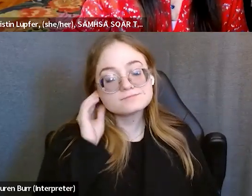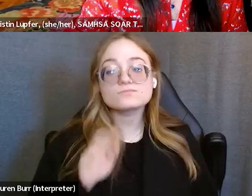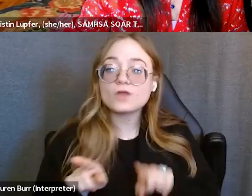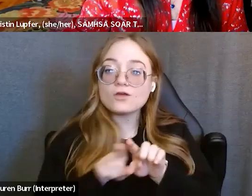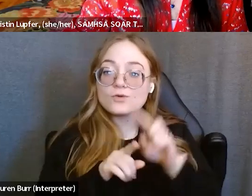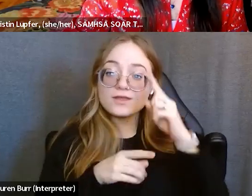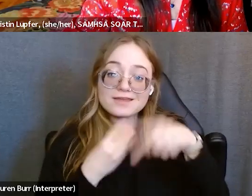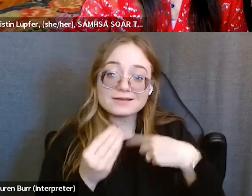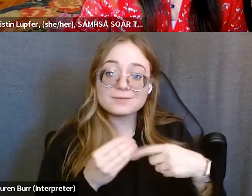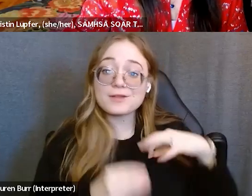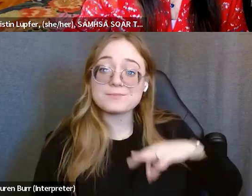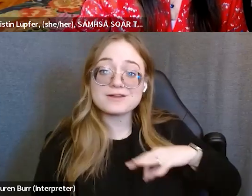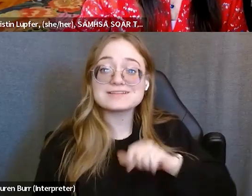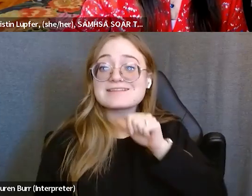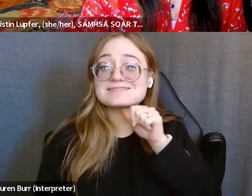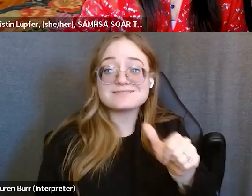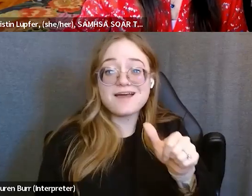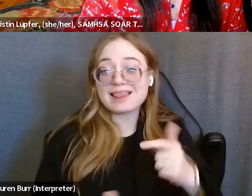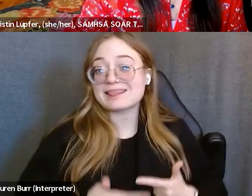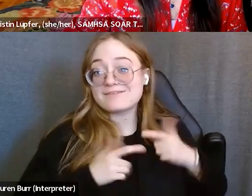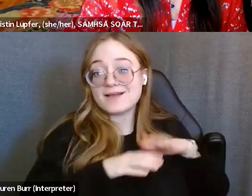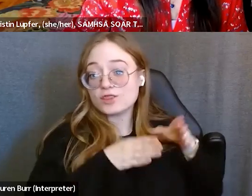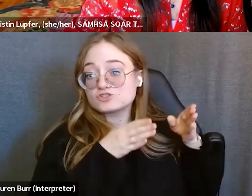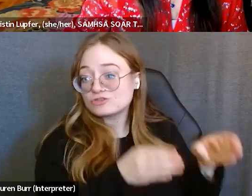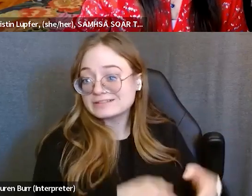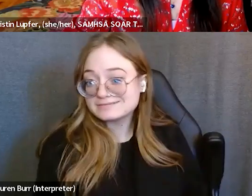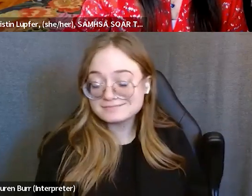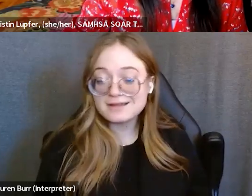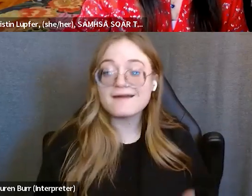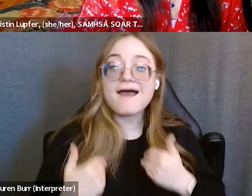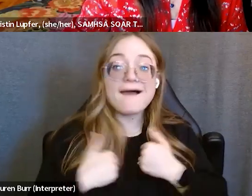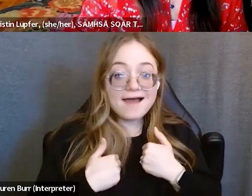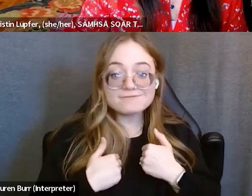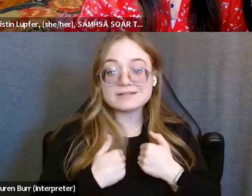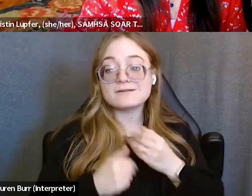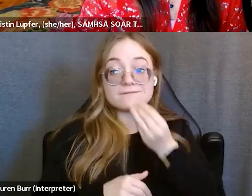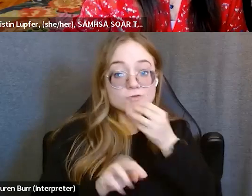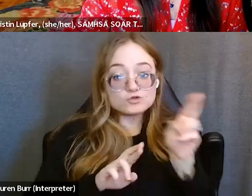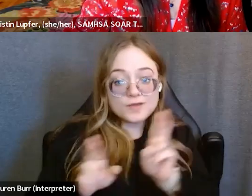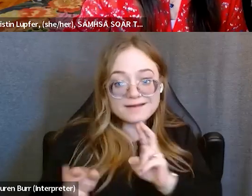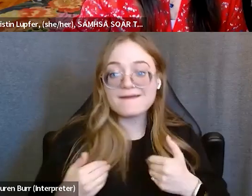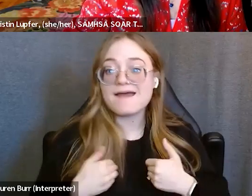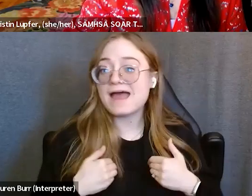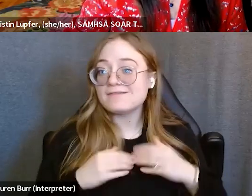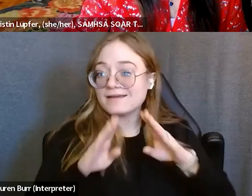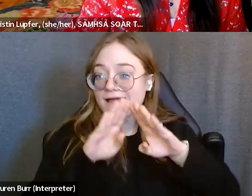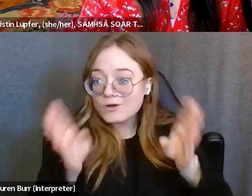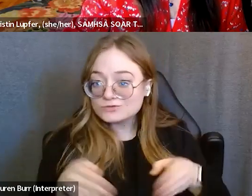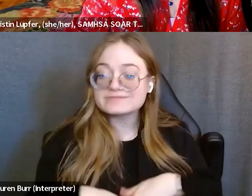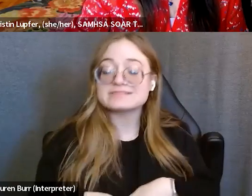off the streets and having food and shelter and those basic needs and kind of using those sometimes